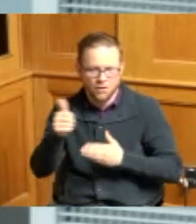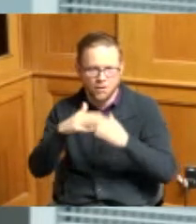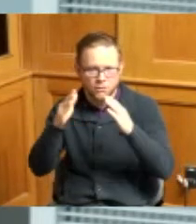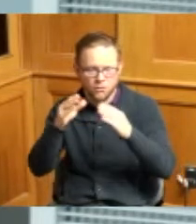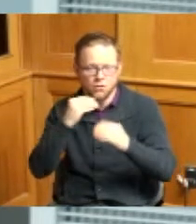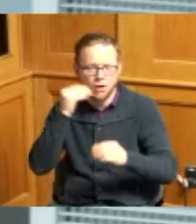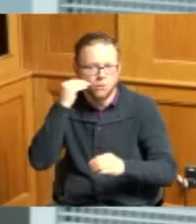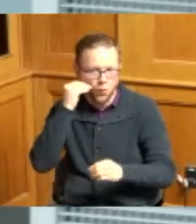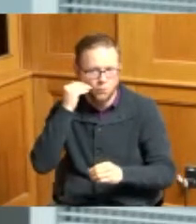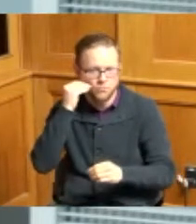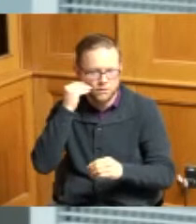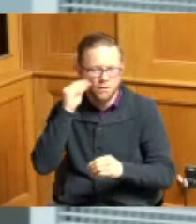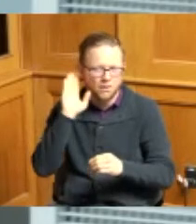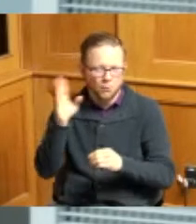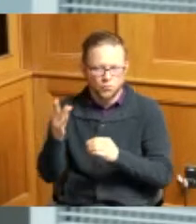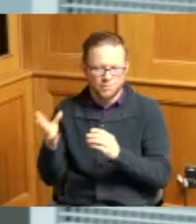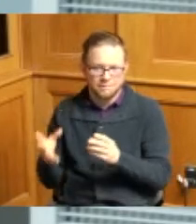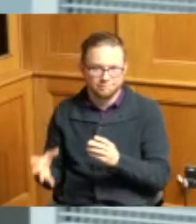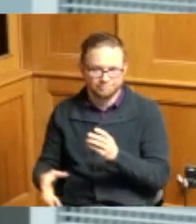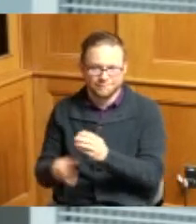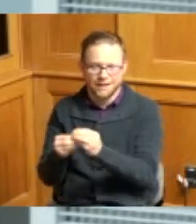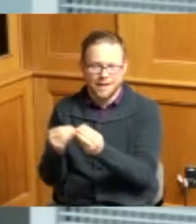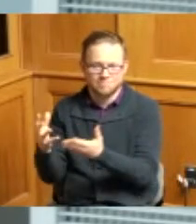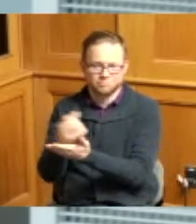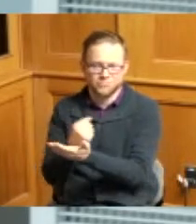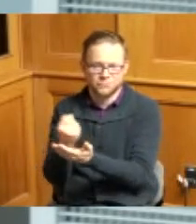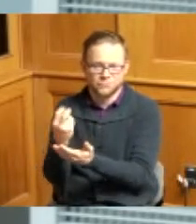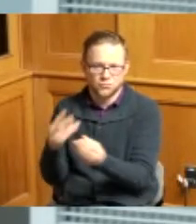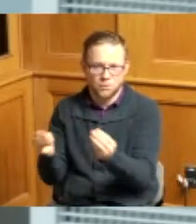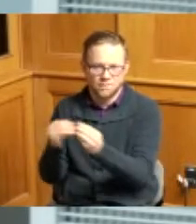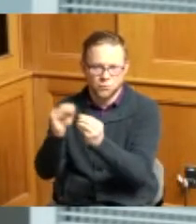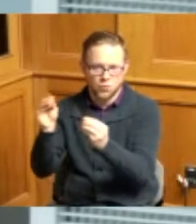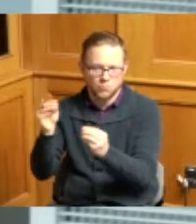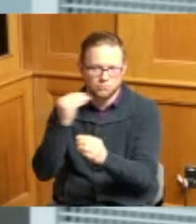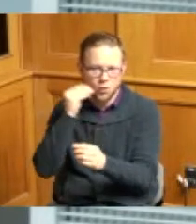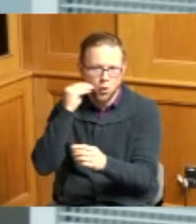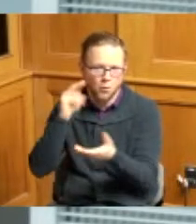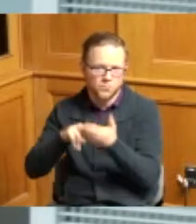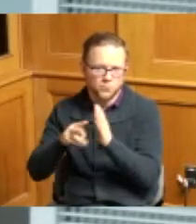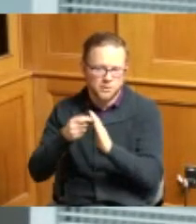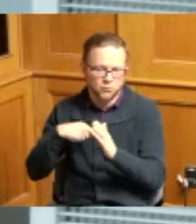contract we haven't acquired them yet so we do anticipate that we'll be back requesting further